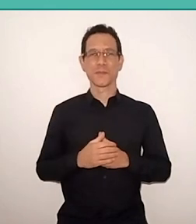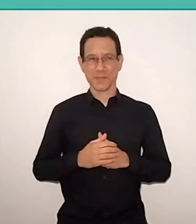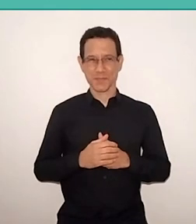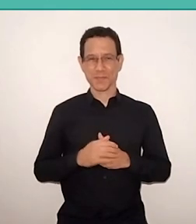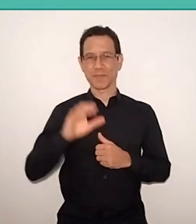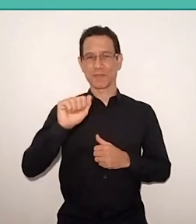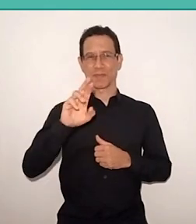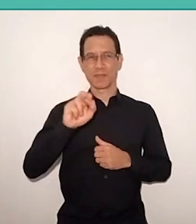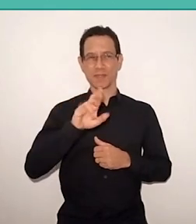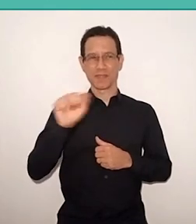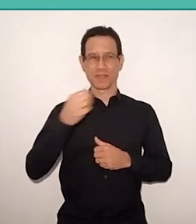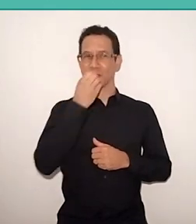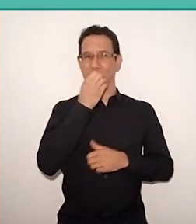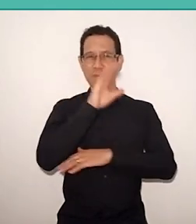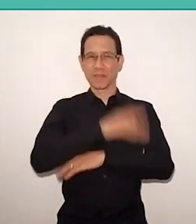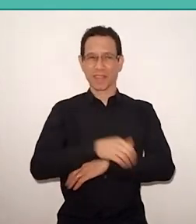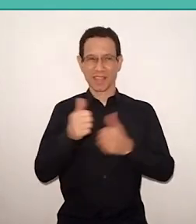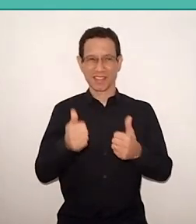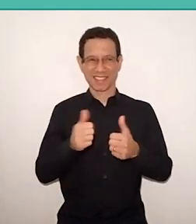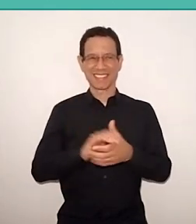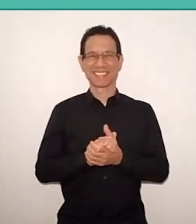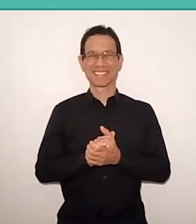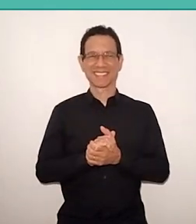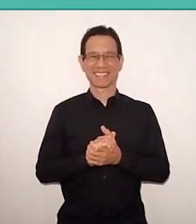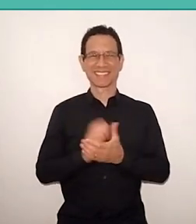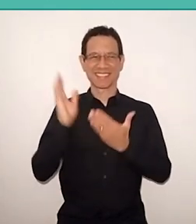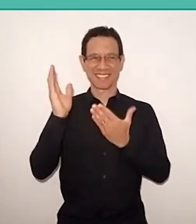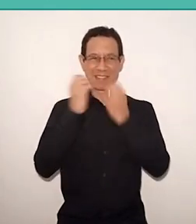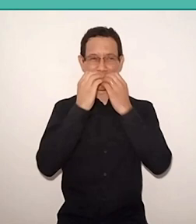Good afternoon, Akkari. -Good afternoon. Thanks.